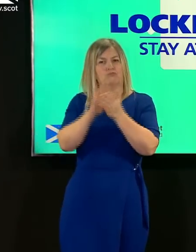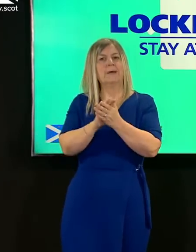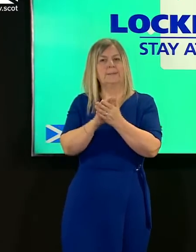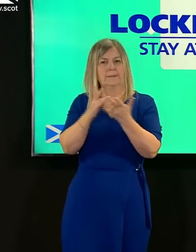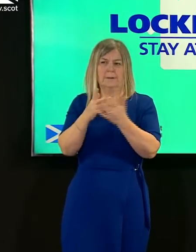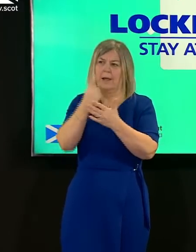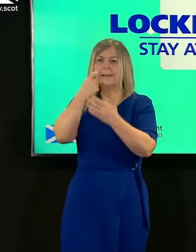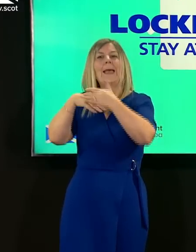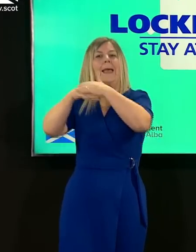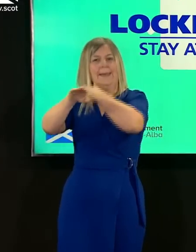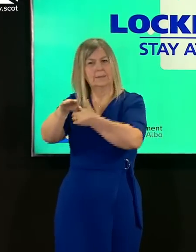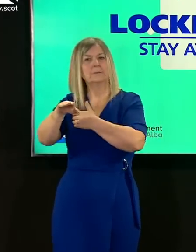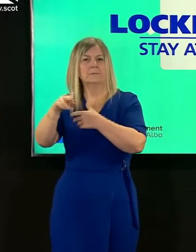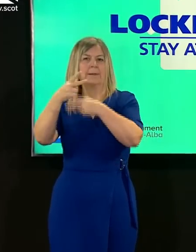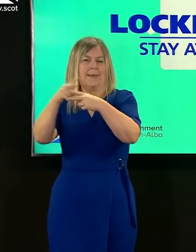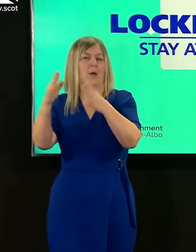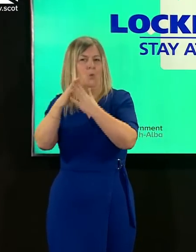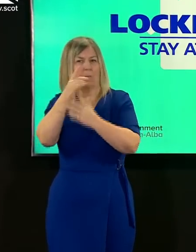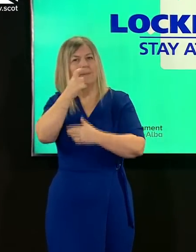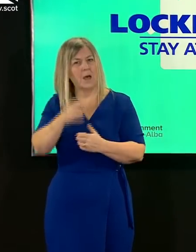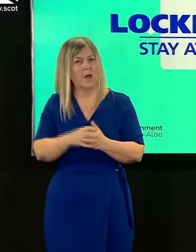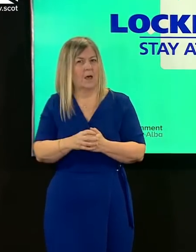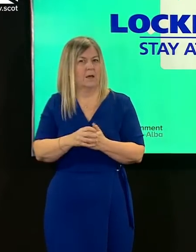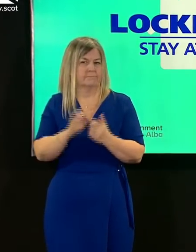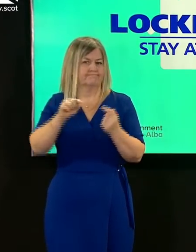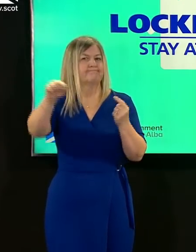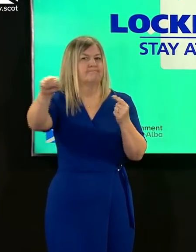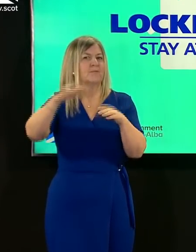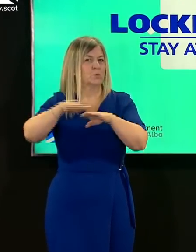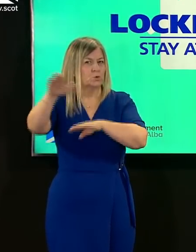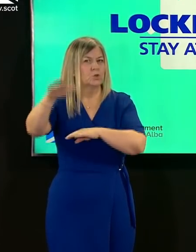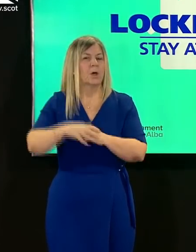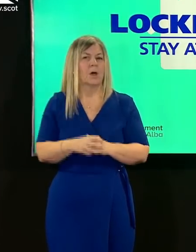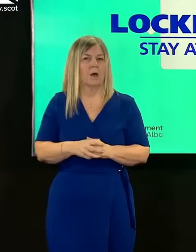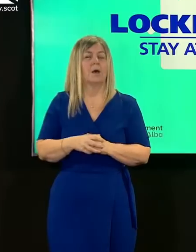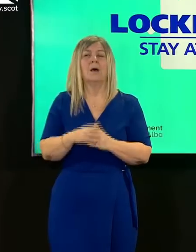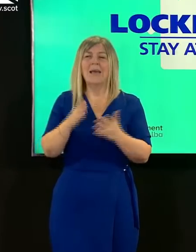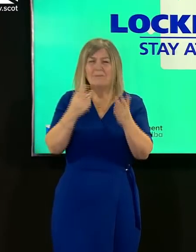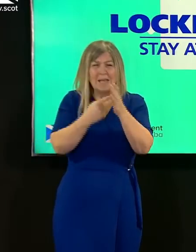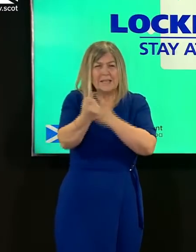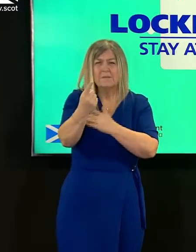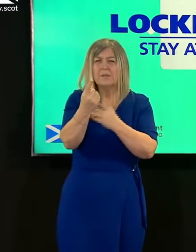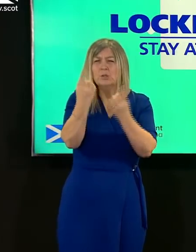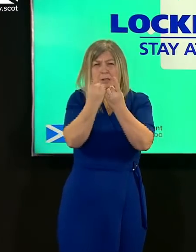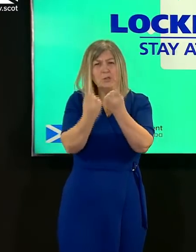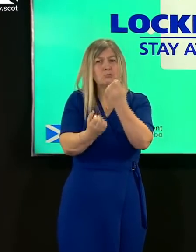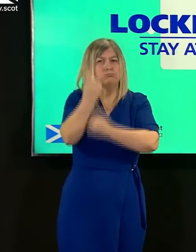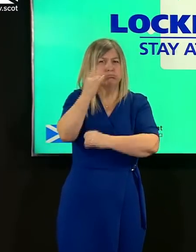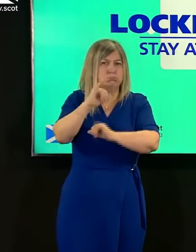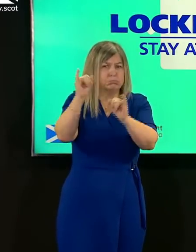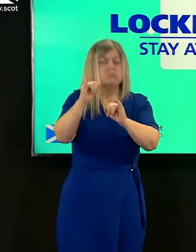instances then i will continue to pick those up individually talk to the providers have